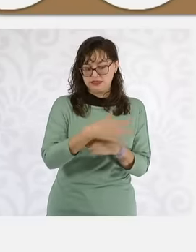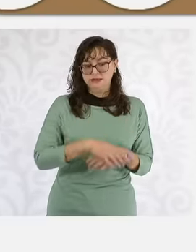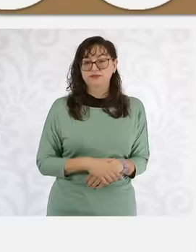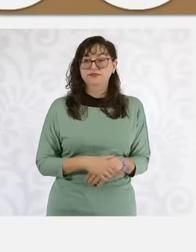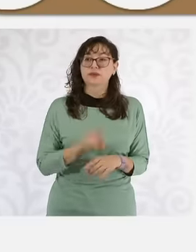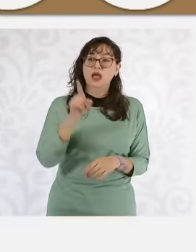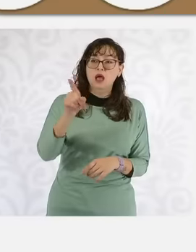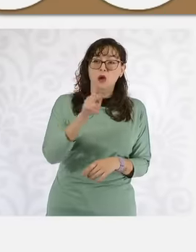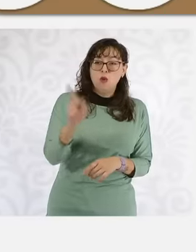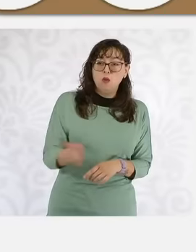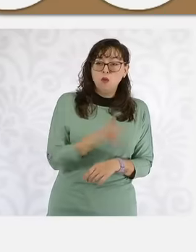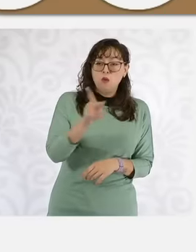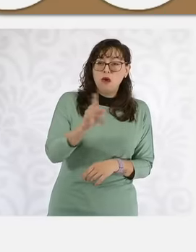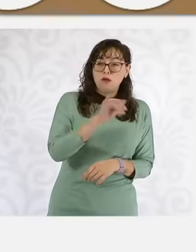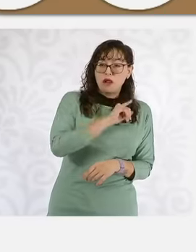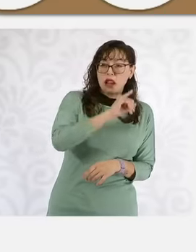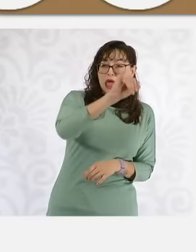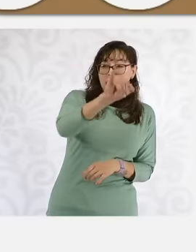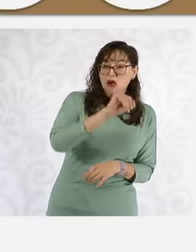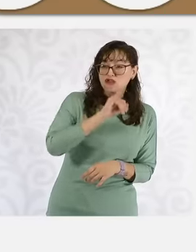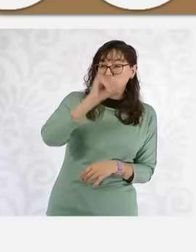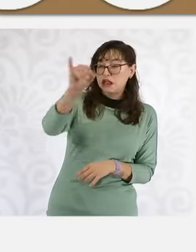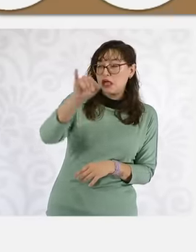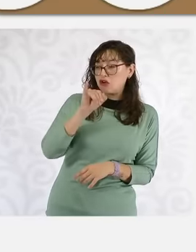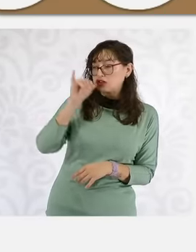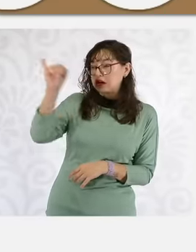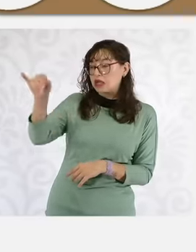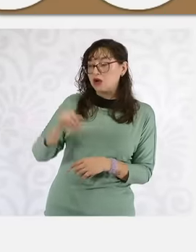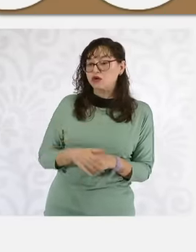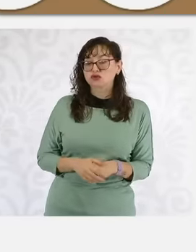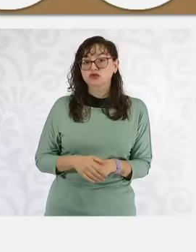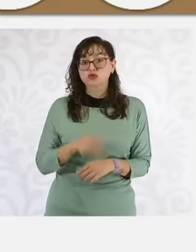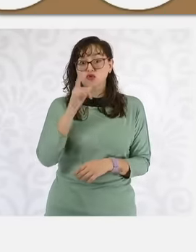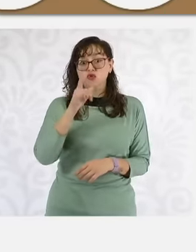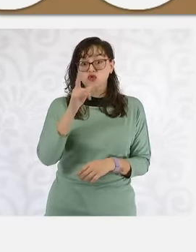where it was not profitable because the public service had to be seen as a commodity which